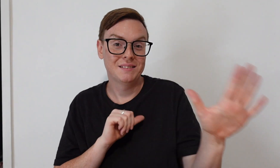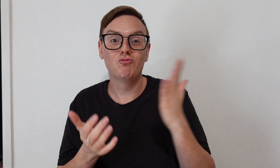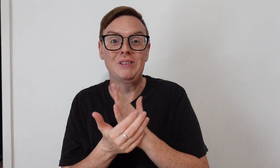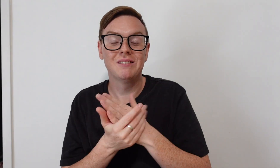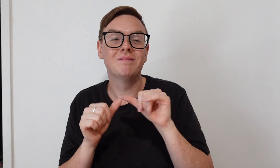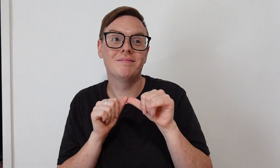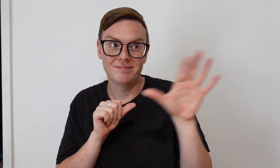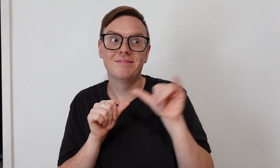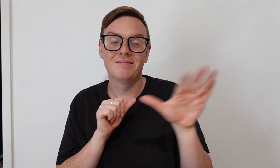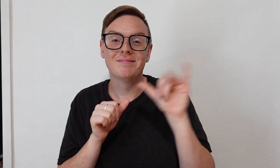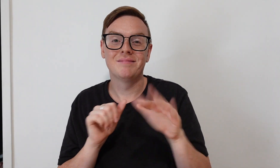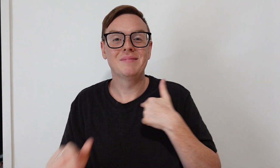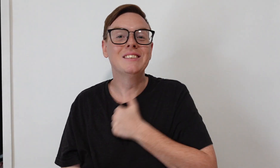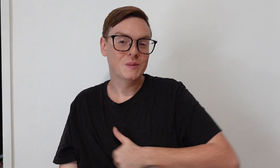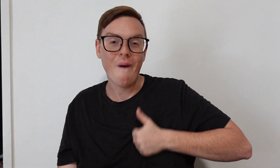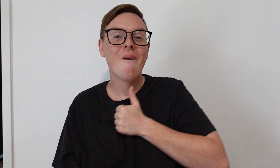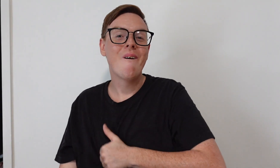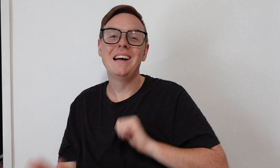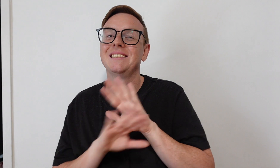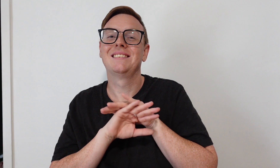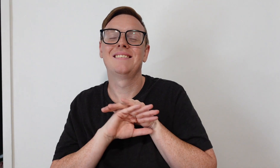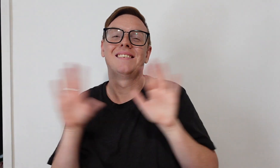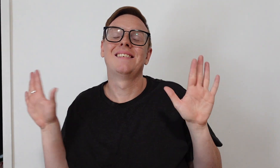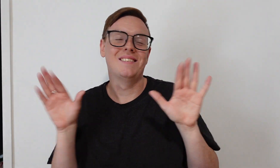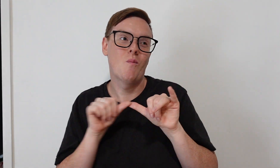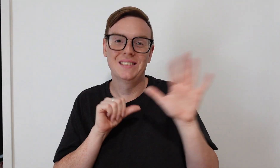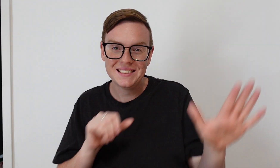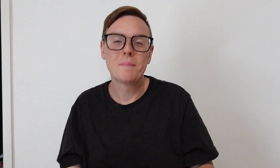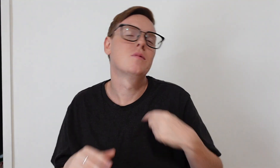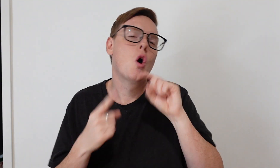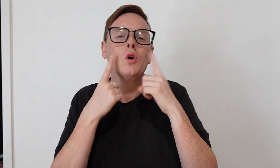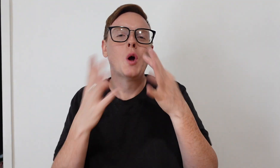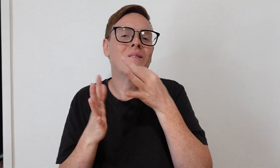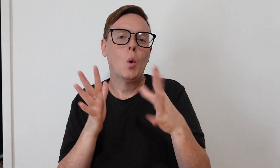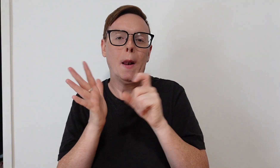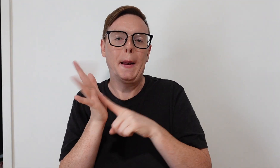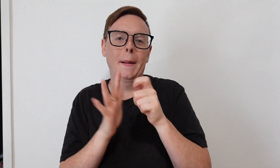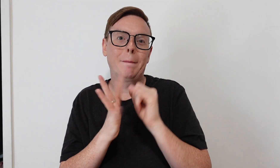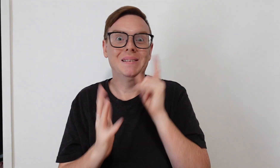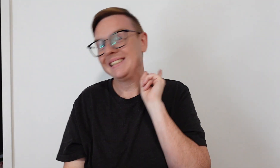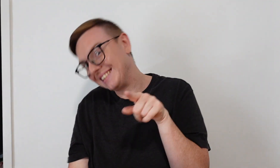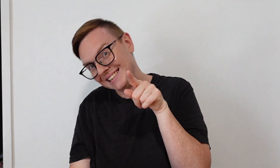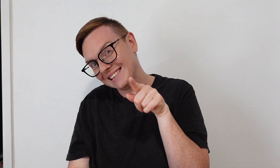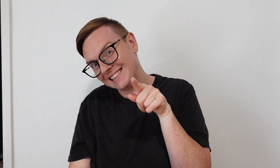It was awesome! I really enjoy it. I will show you guys the few clips.